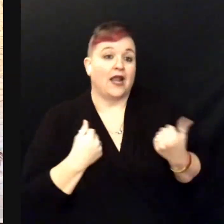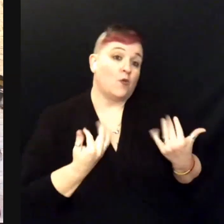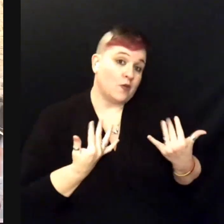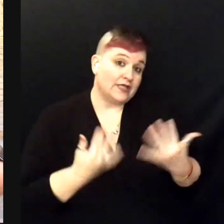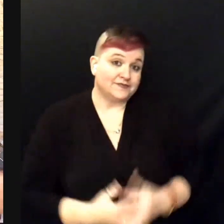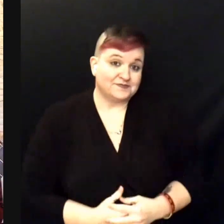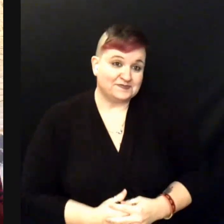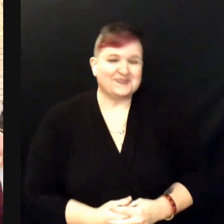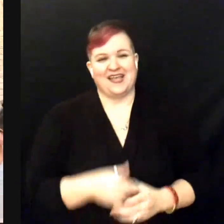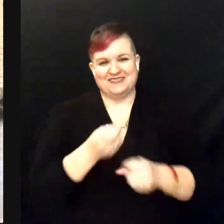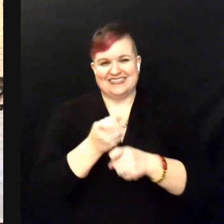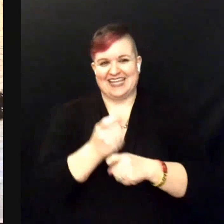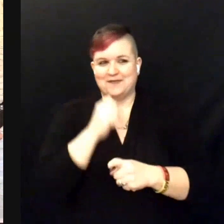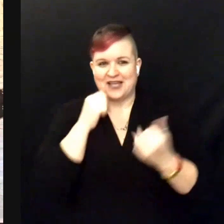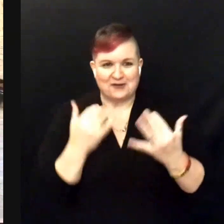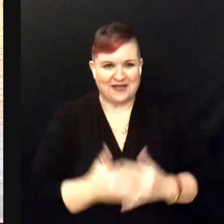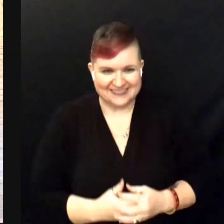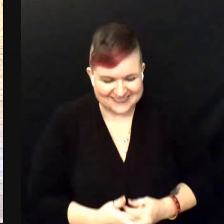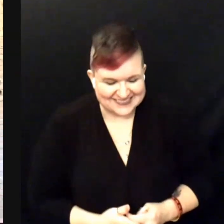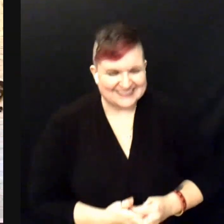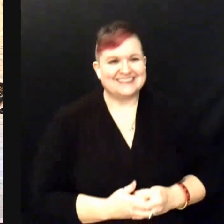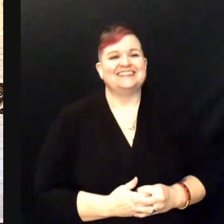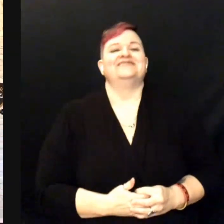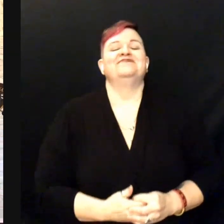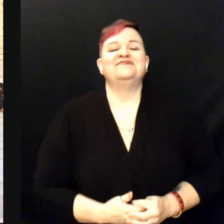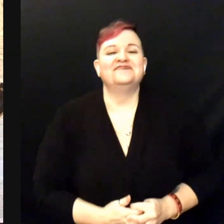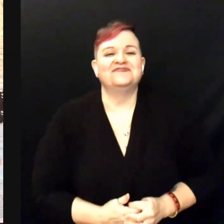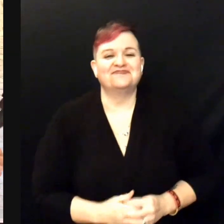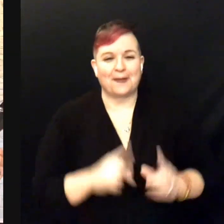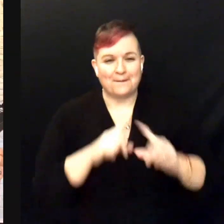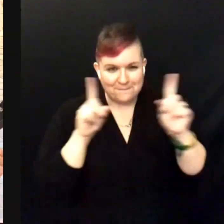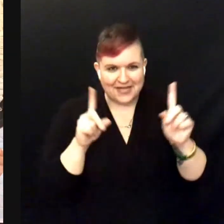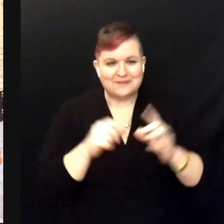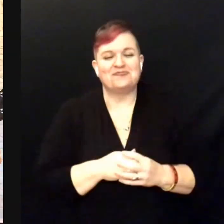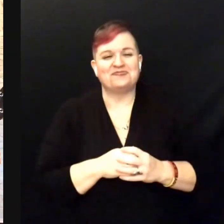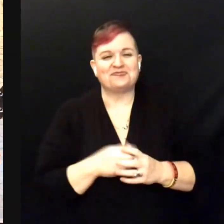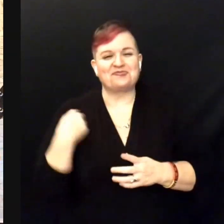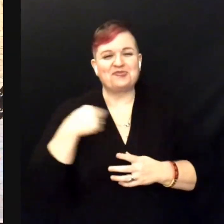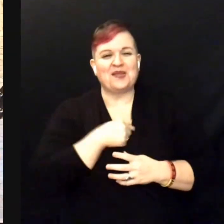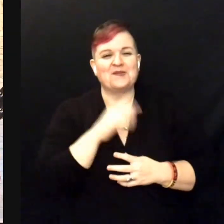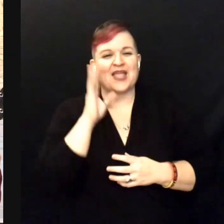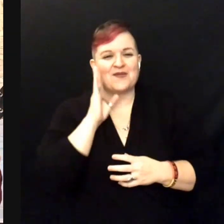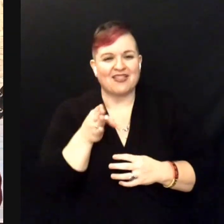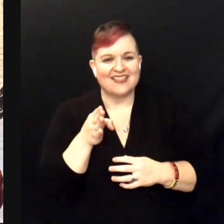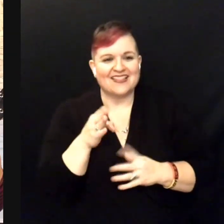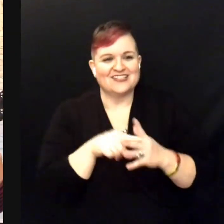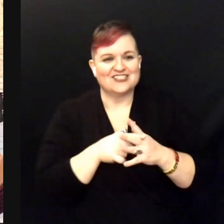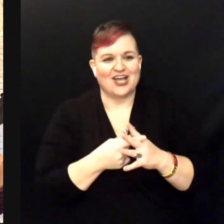I'm just kidding I'm not going to wait. But, we're going to start this bad boy.